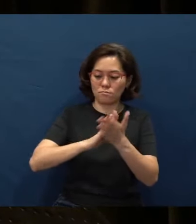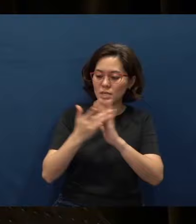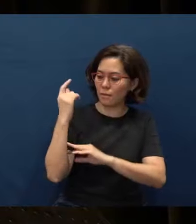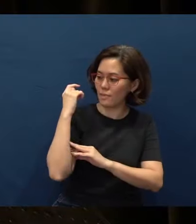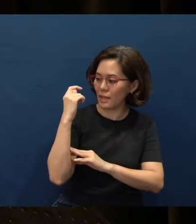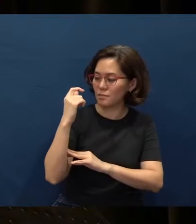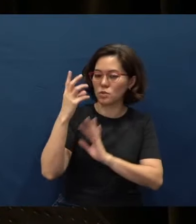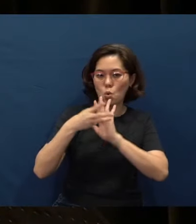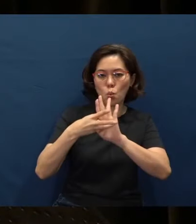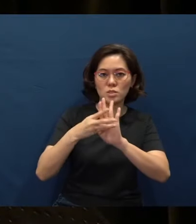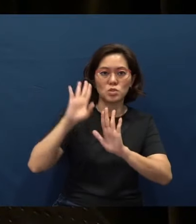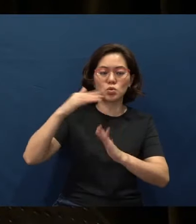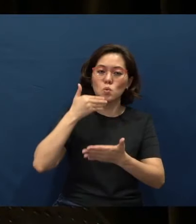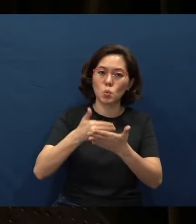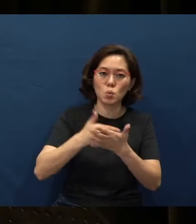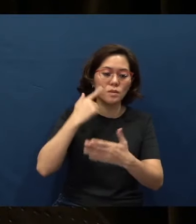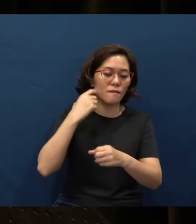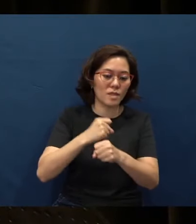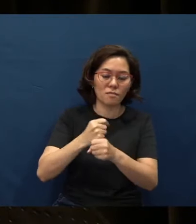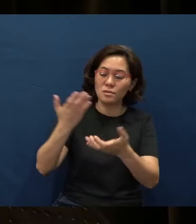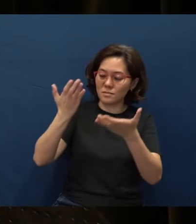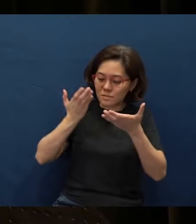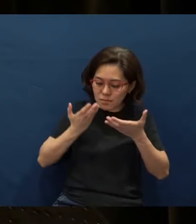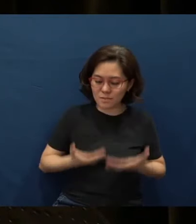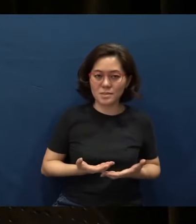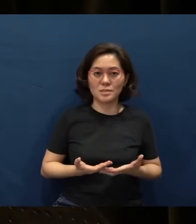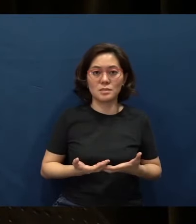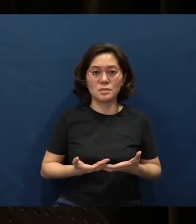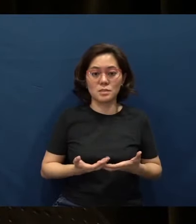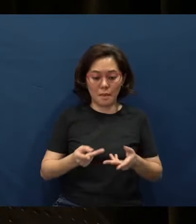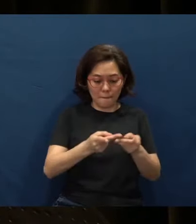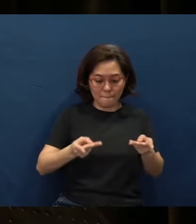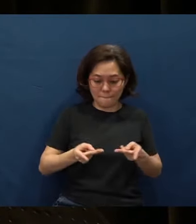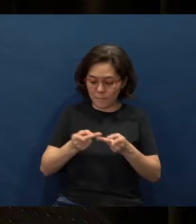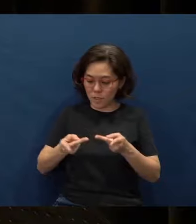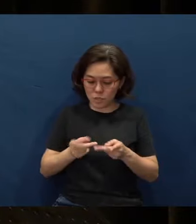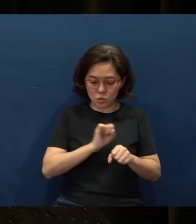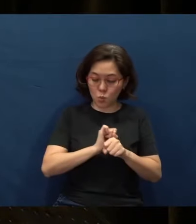of Your goodness and faithfulness to us - in the places of work You have placed us,